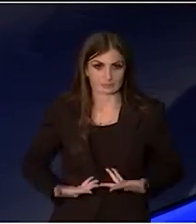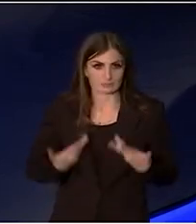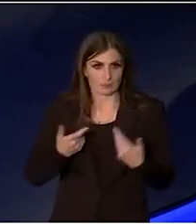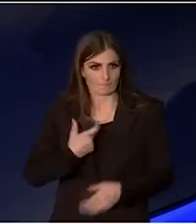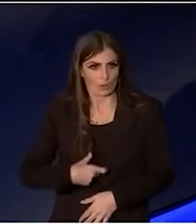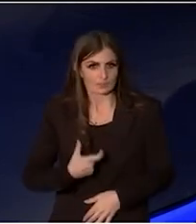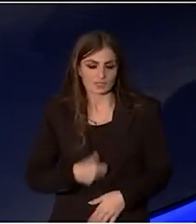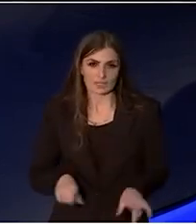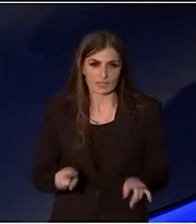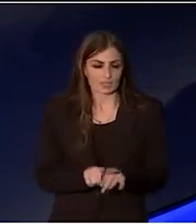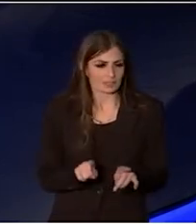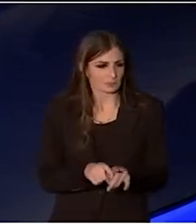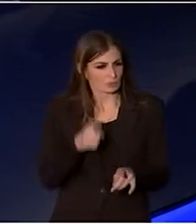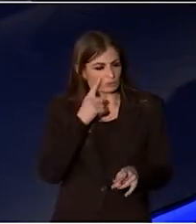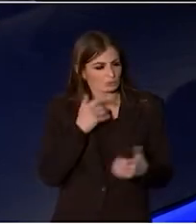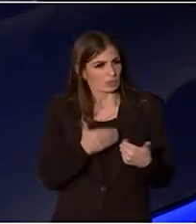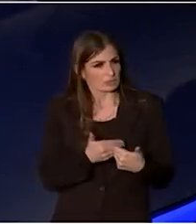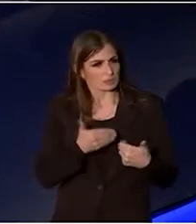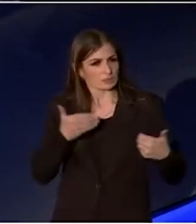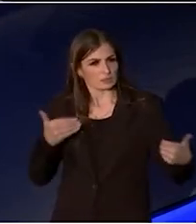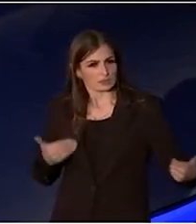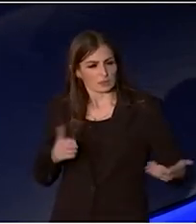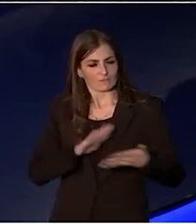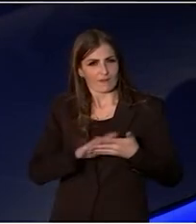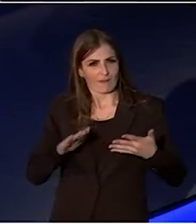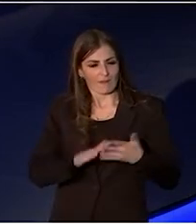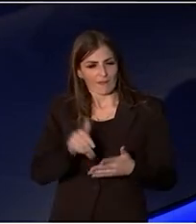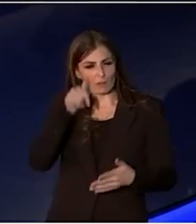from what had always been the way I'd advocated for the portfolio.